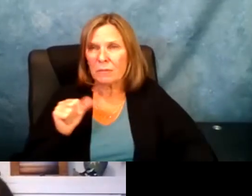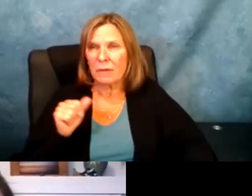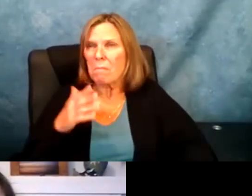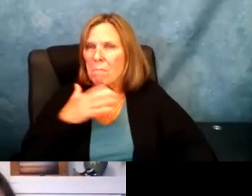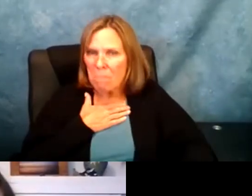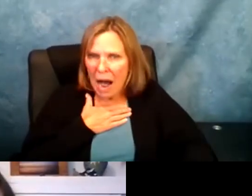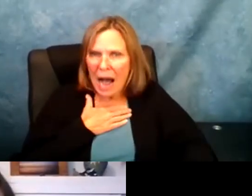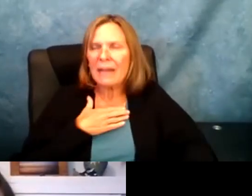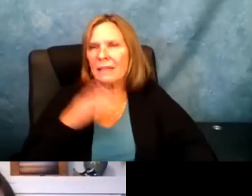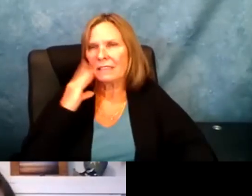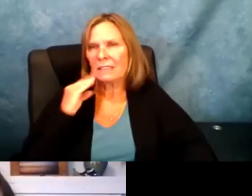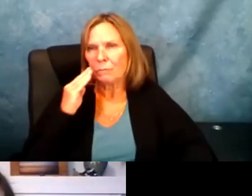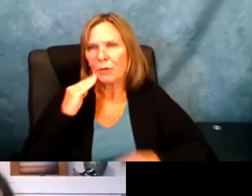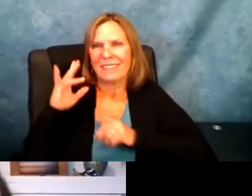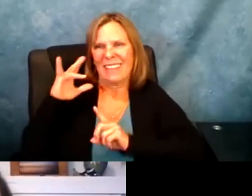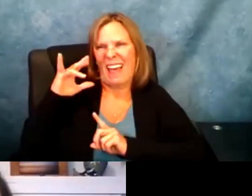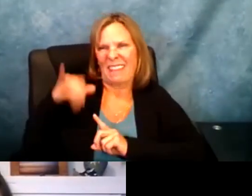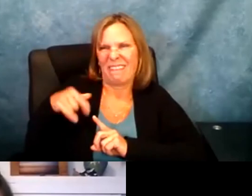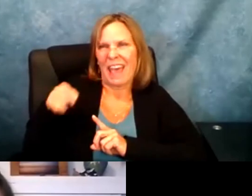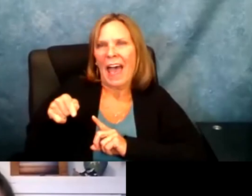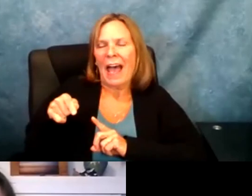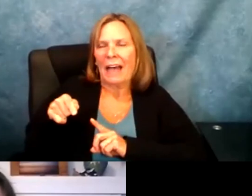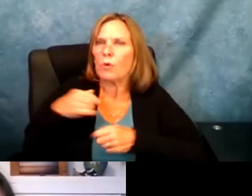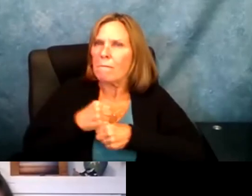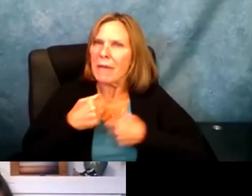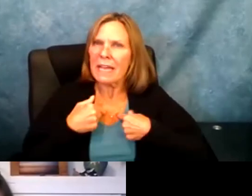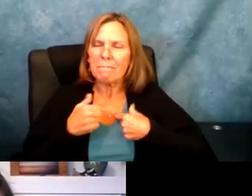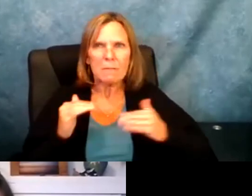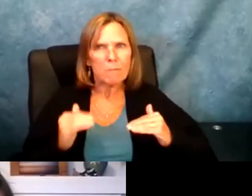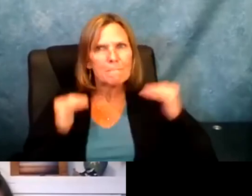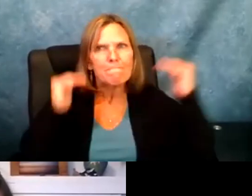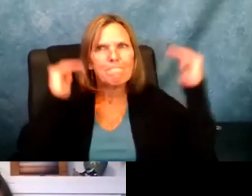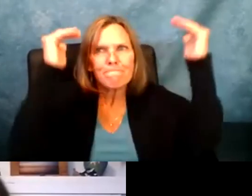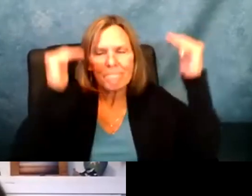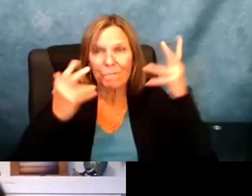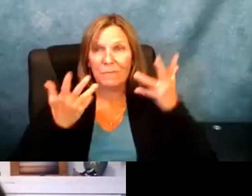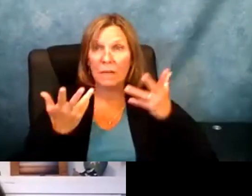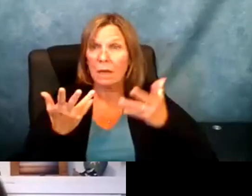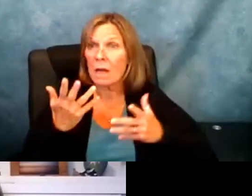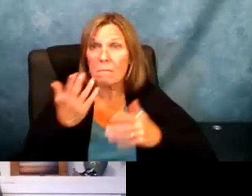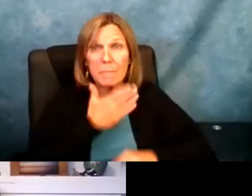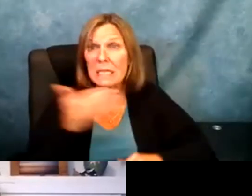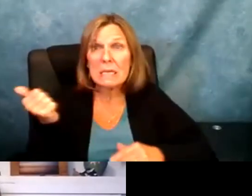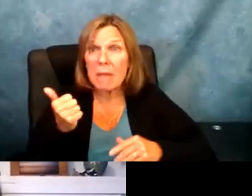human service field, it really was my disability and just experience that was like really made me want to just